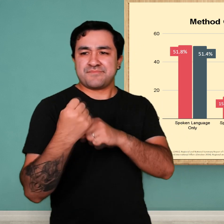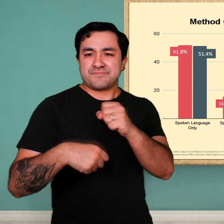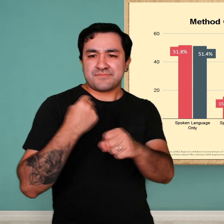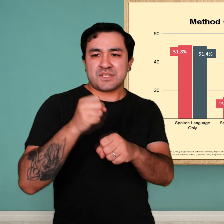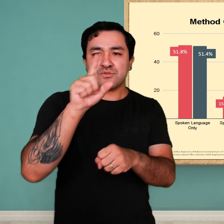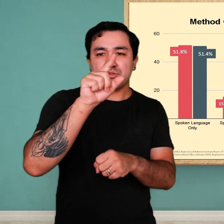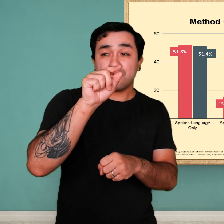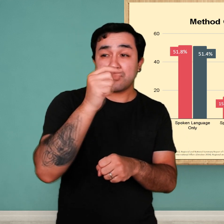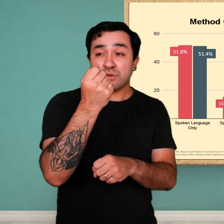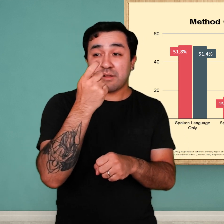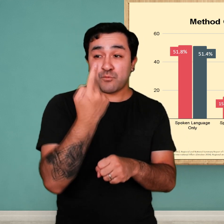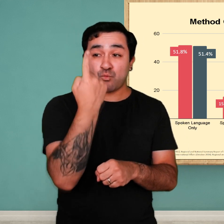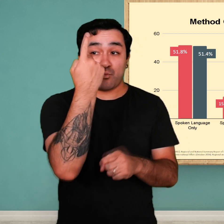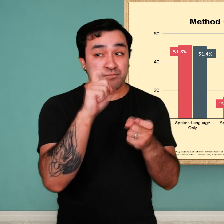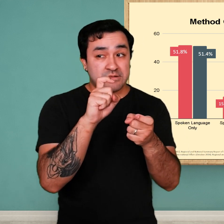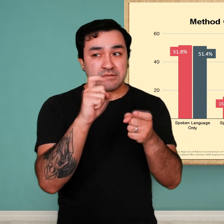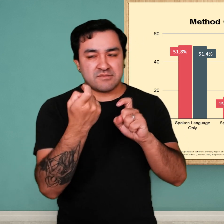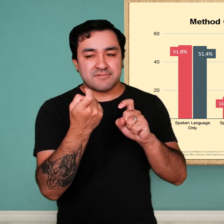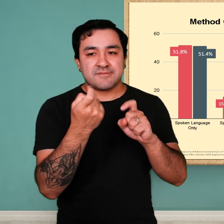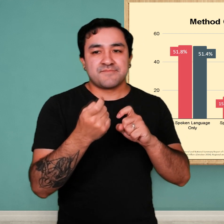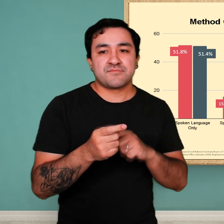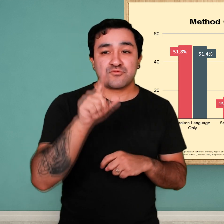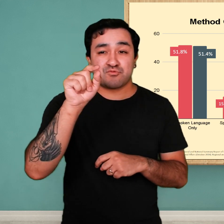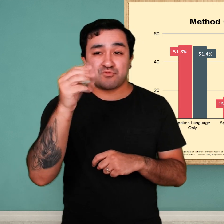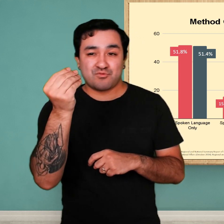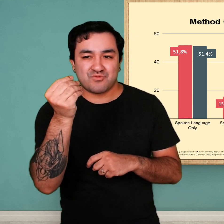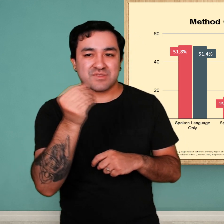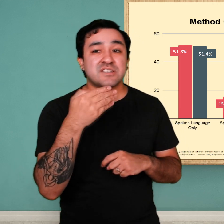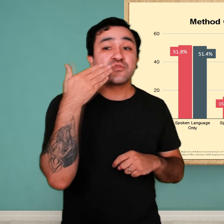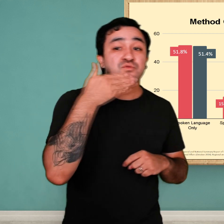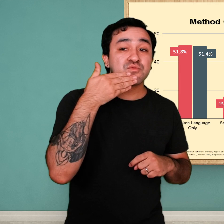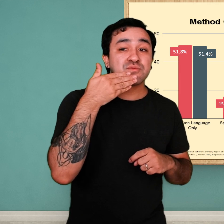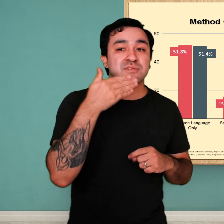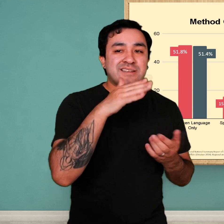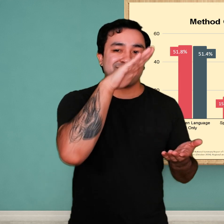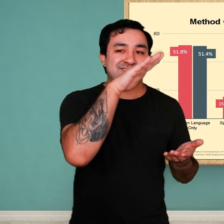most students were in educational environments where spoken language was used with or without